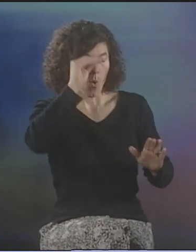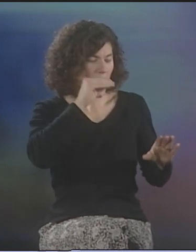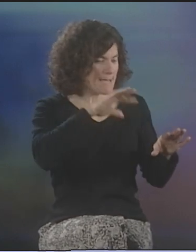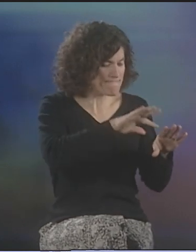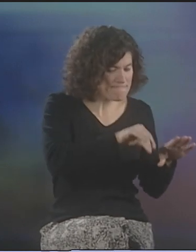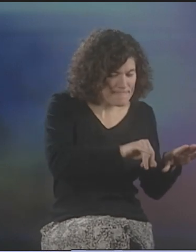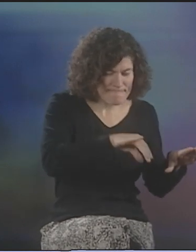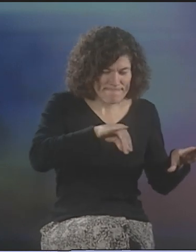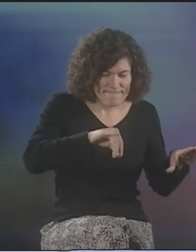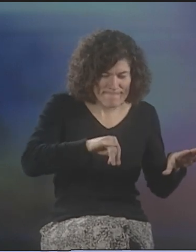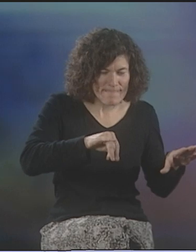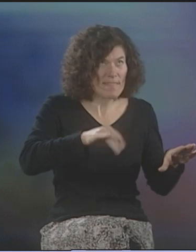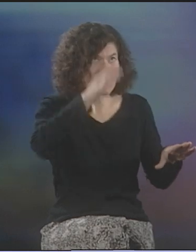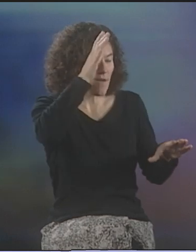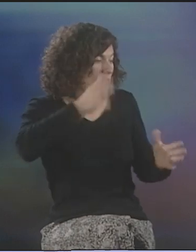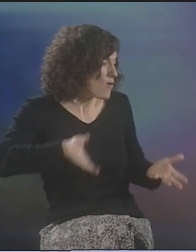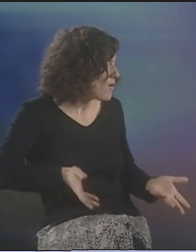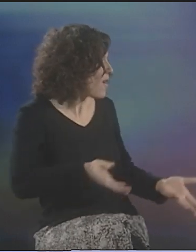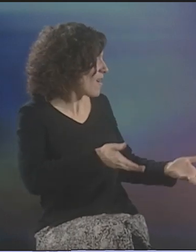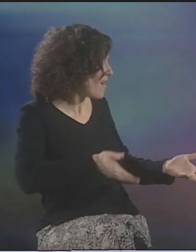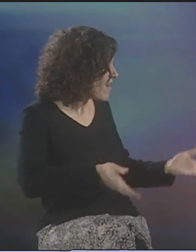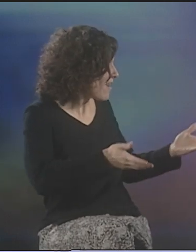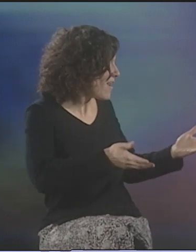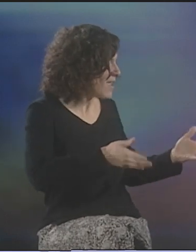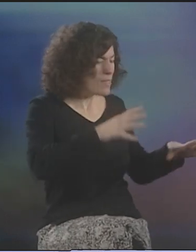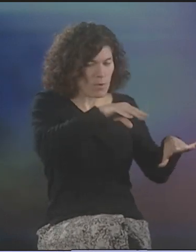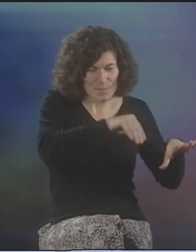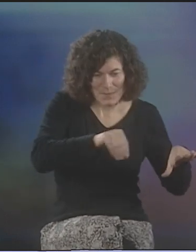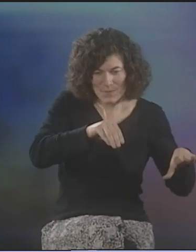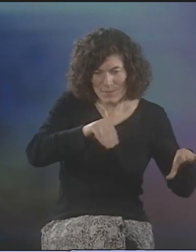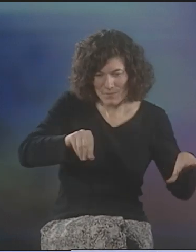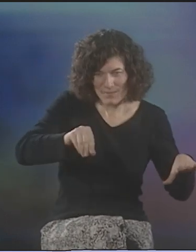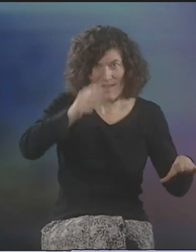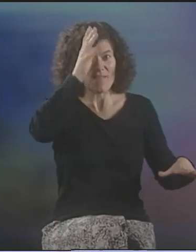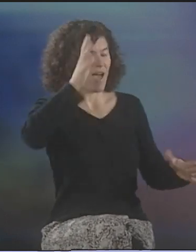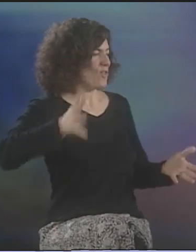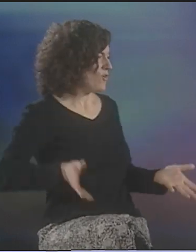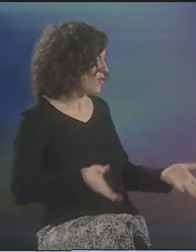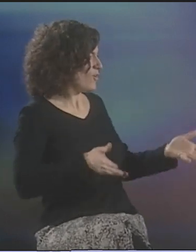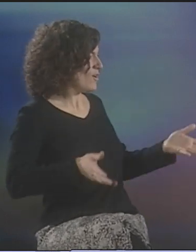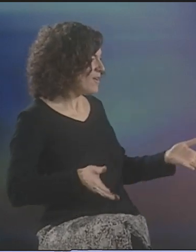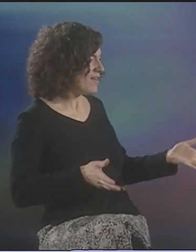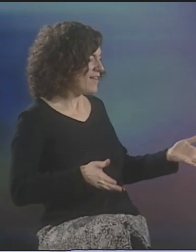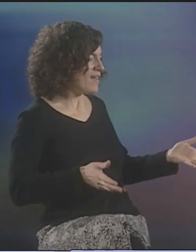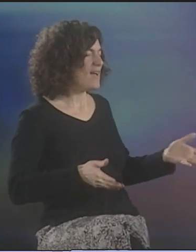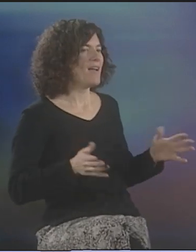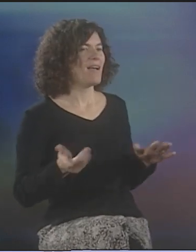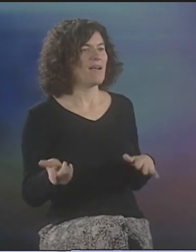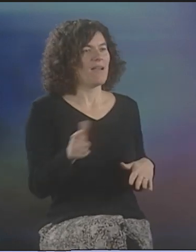THERE'S A PART WHERE WE'RE SHOWING A BOY PLANTING SEEDS AND THE FATHER ENCOURAGING HIM TO KEEP PLANTING, AND THERE'S A BETWEEN